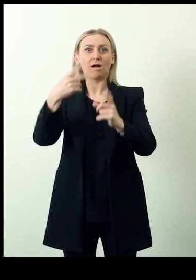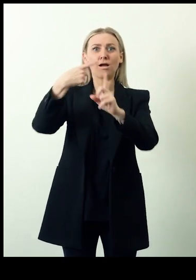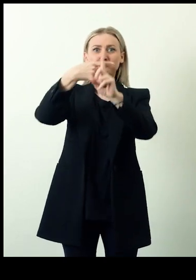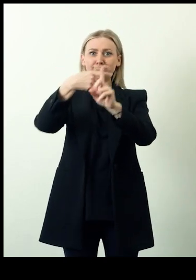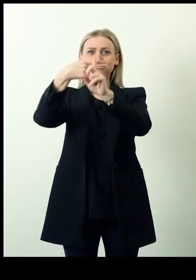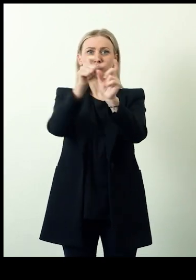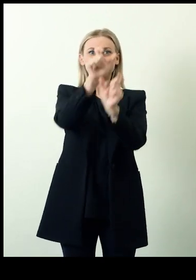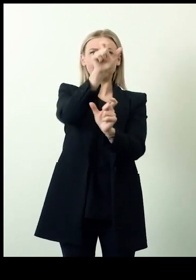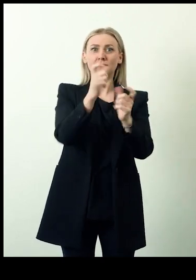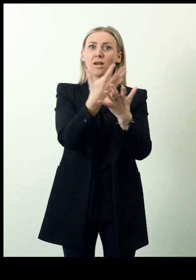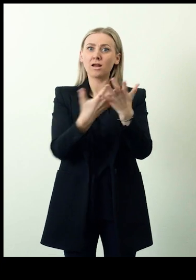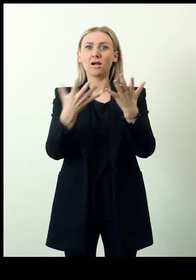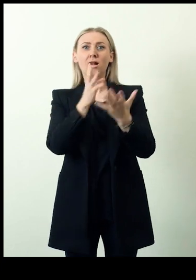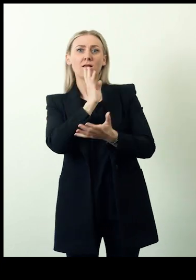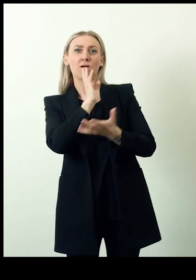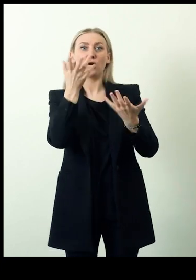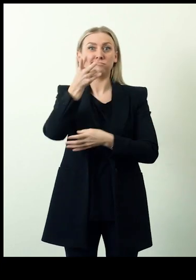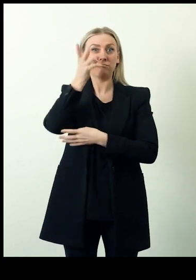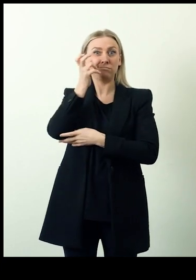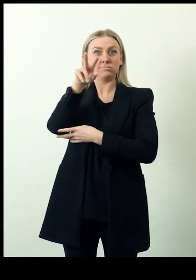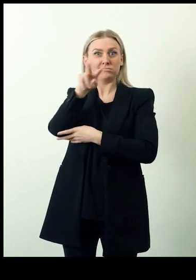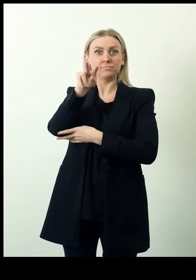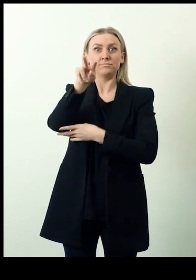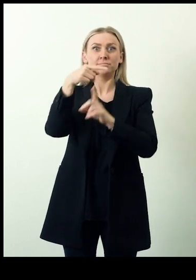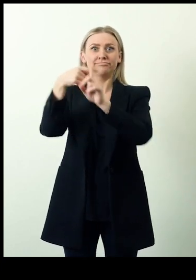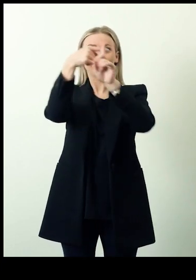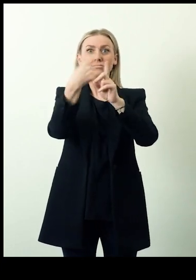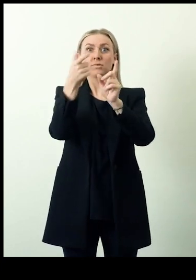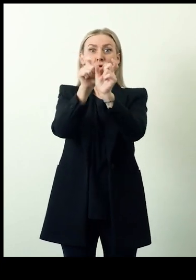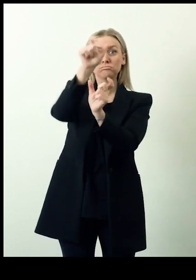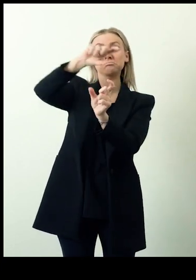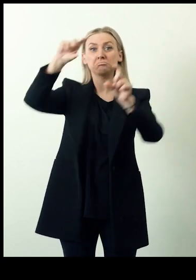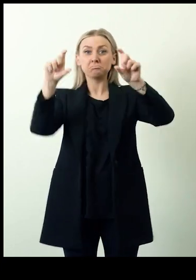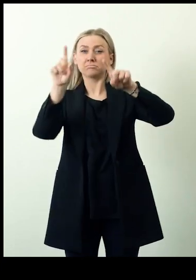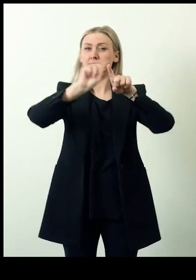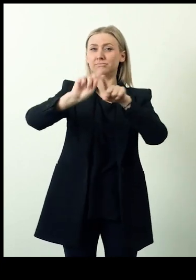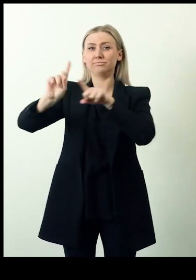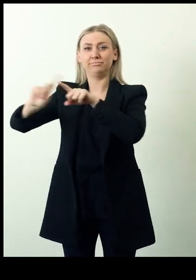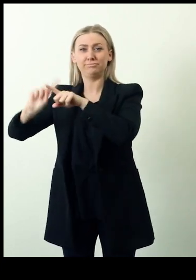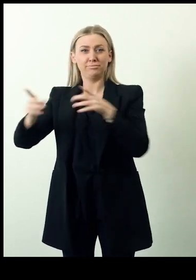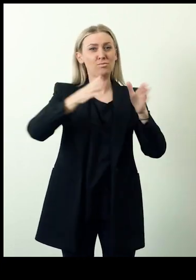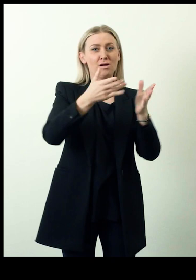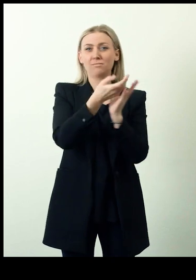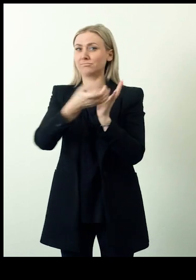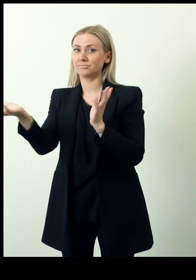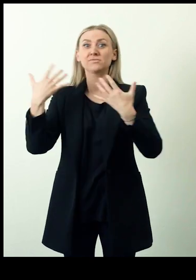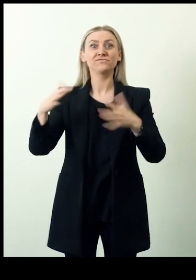Instead, users control an input device, relying on horizontal and vertical cursors, icons and pictograms.